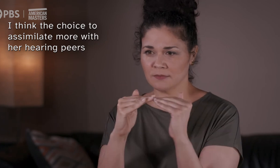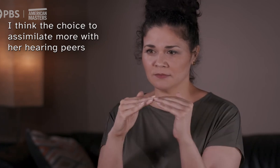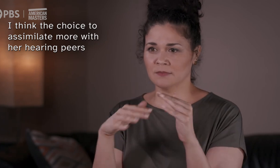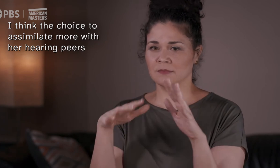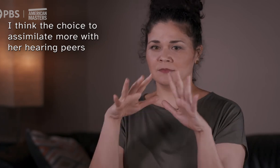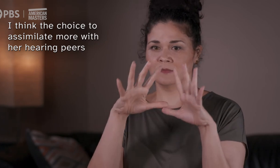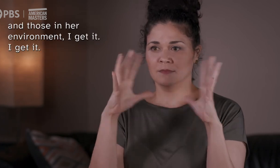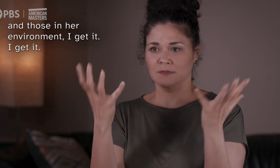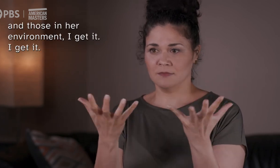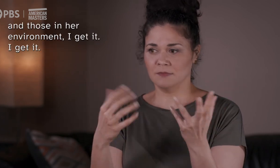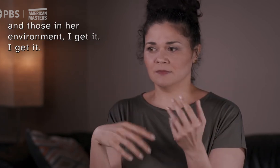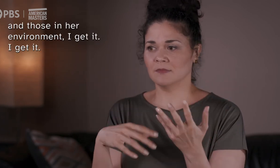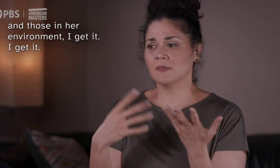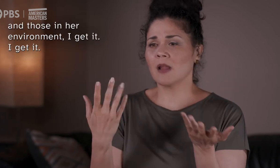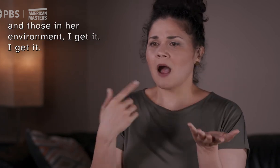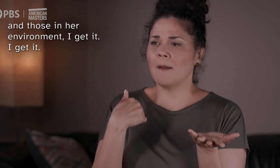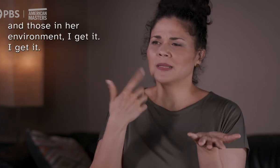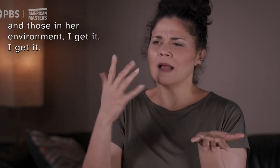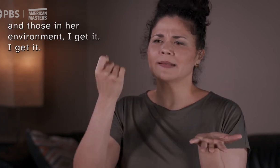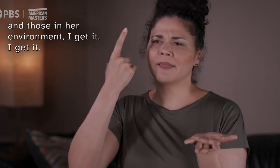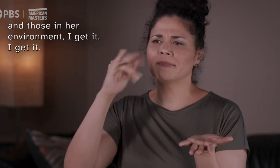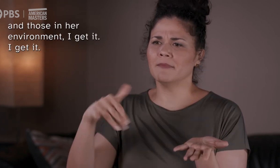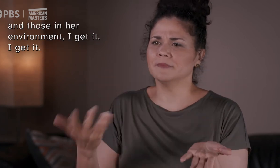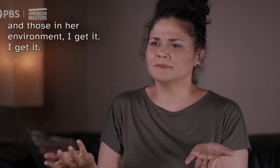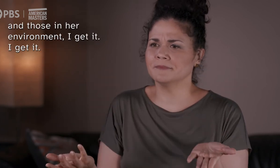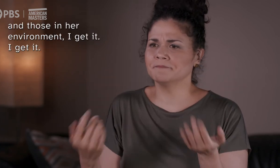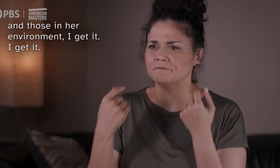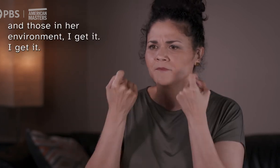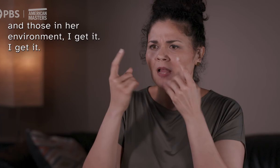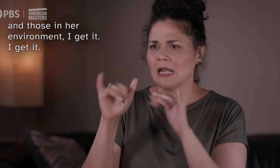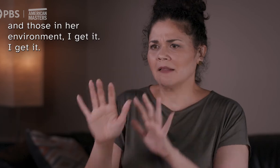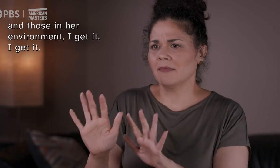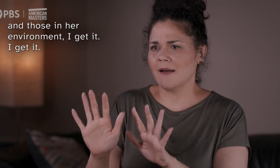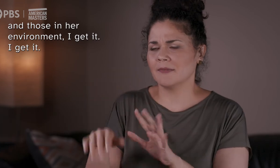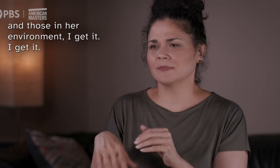and those in her environment, I get it.